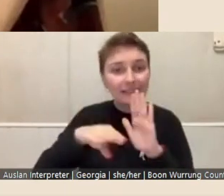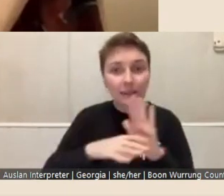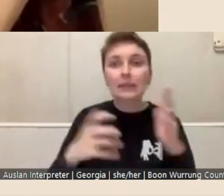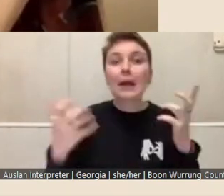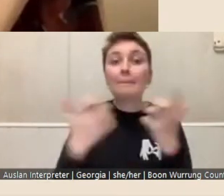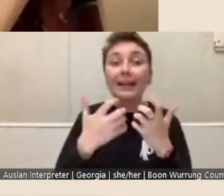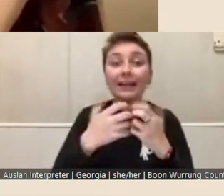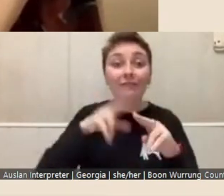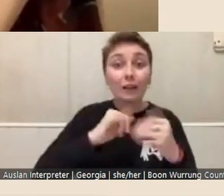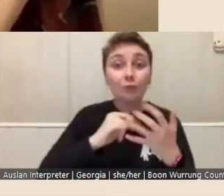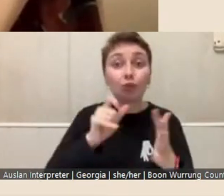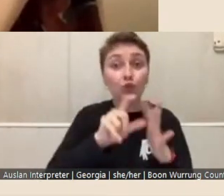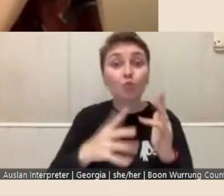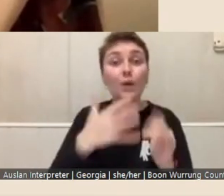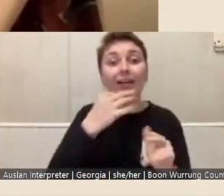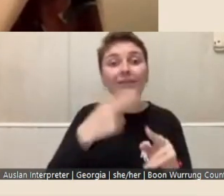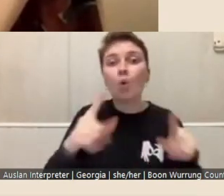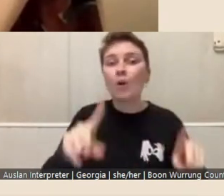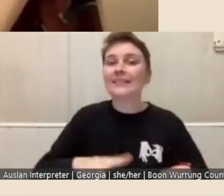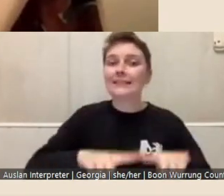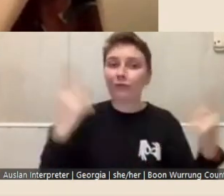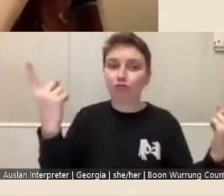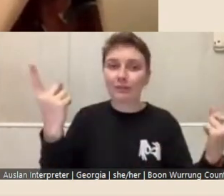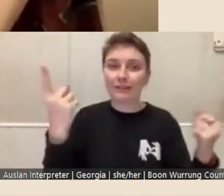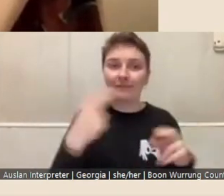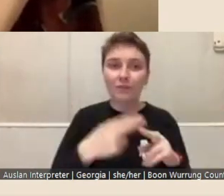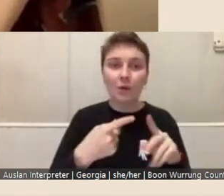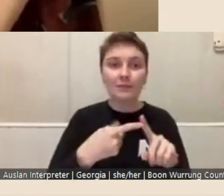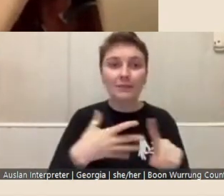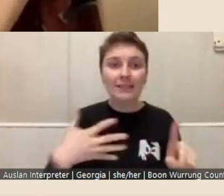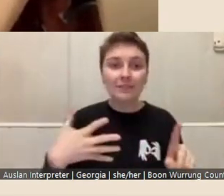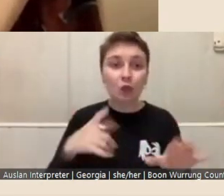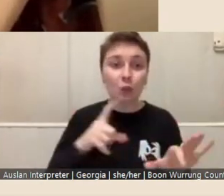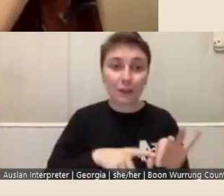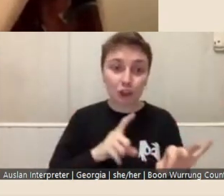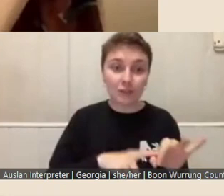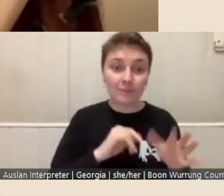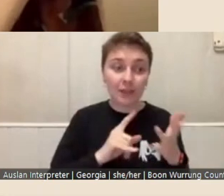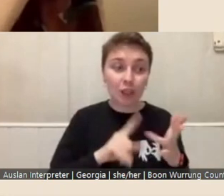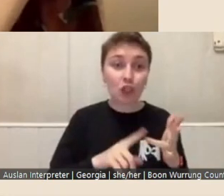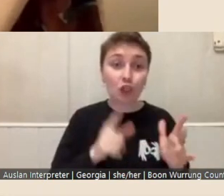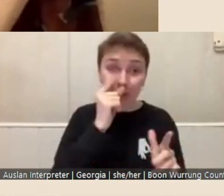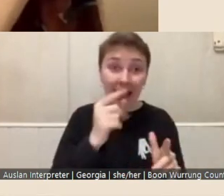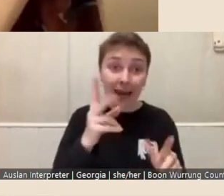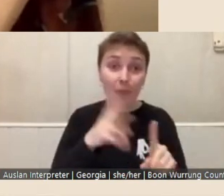some different specific questions. And so whilst you can apply for more than one fellowship,